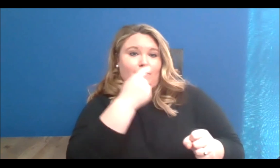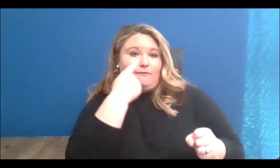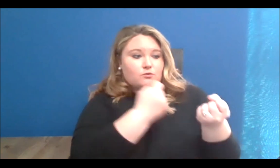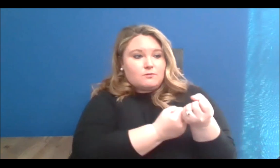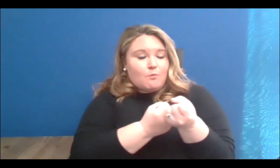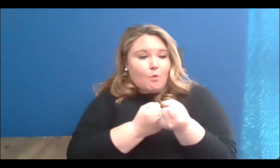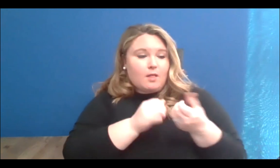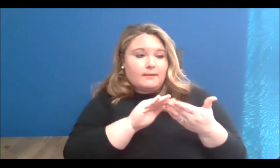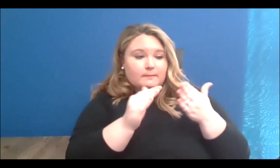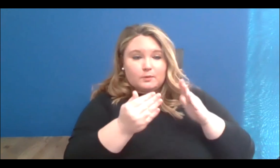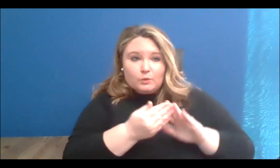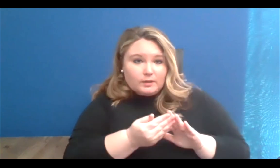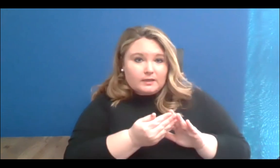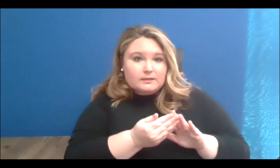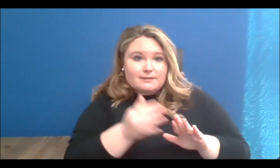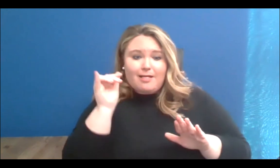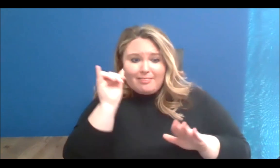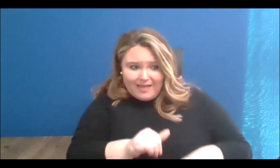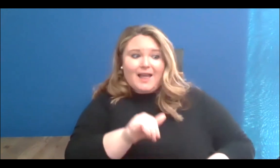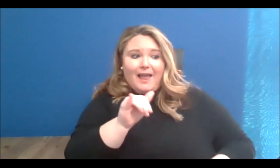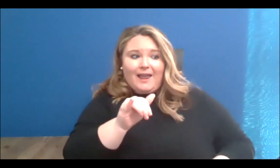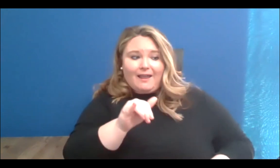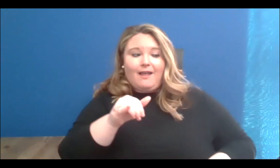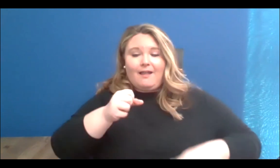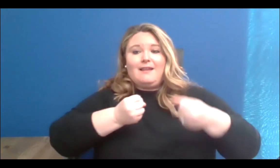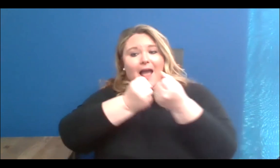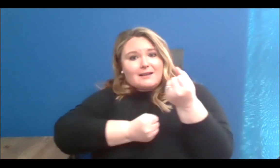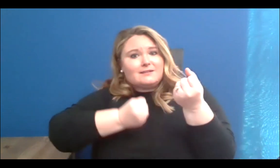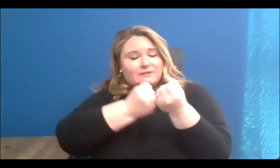that need it, all of that is activism and mental health and healing for people.